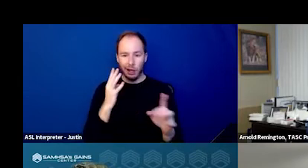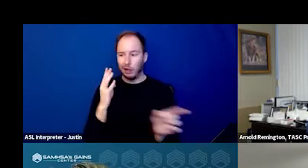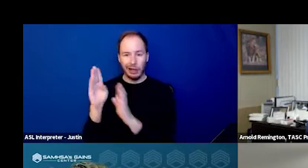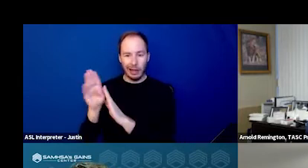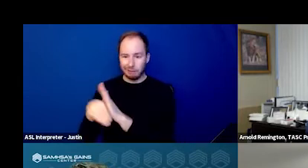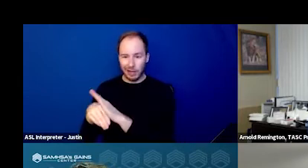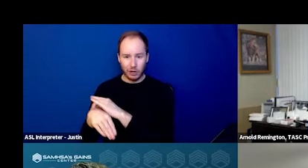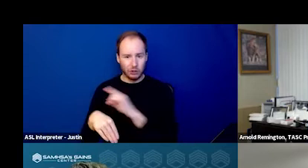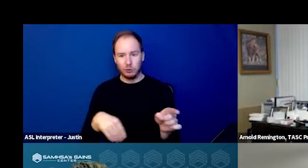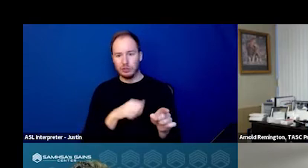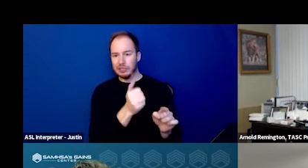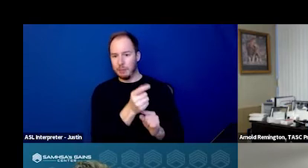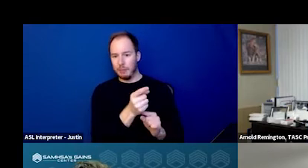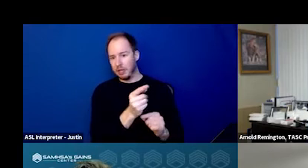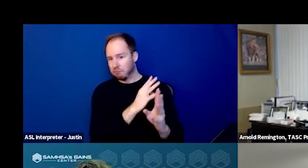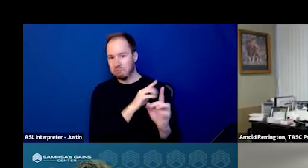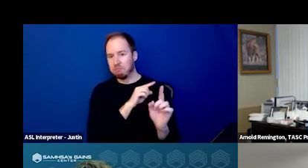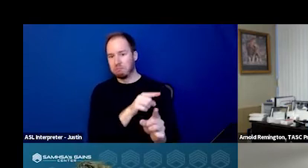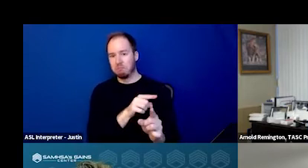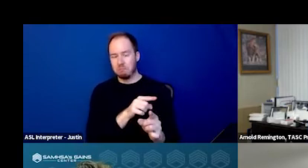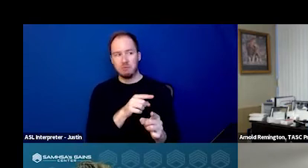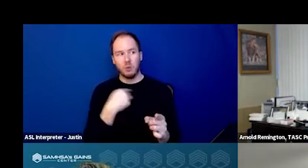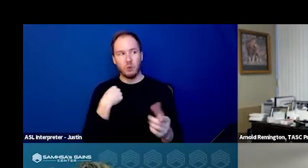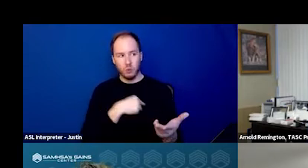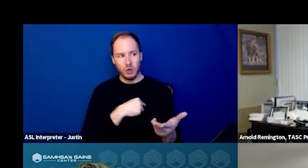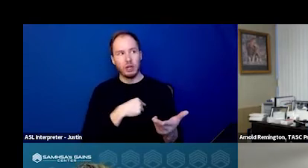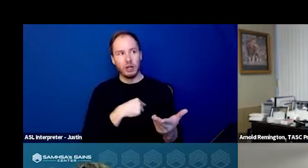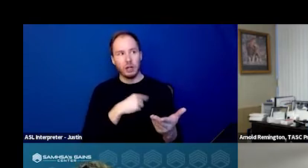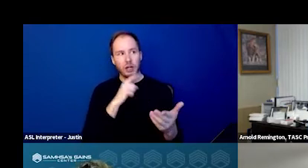to 10 minutes, we really were just a one stop.